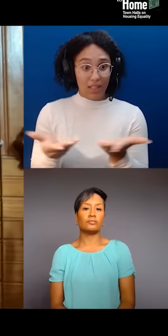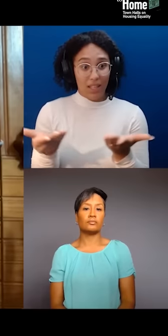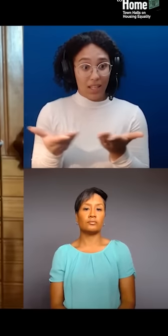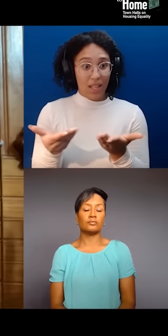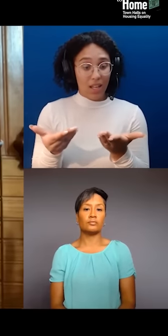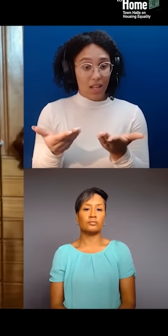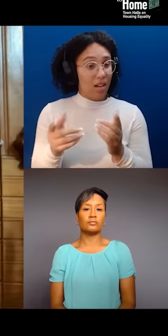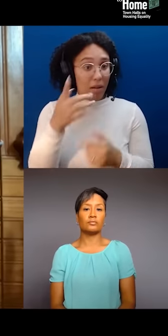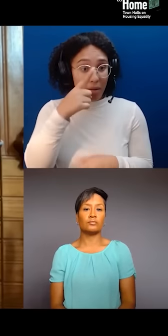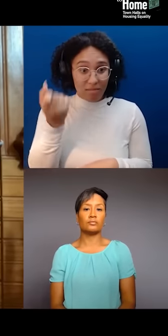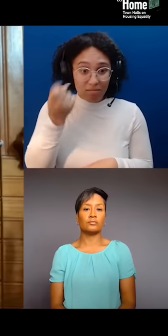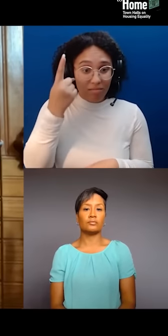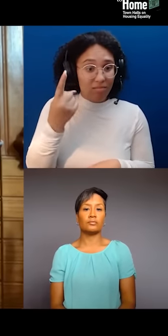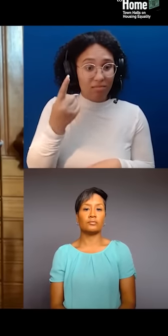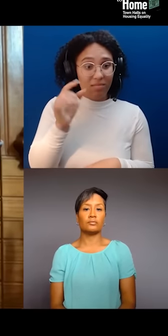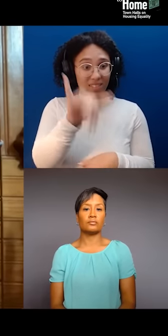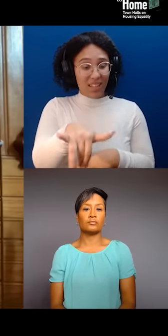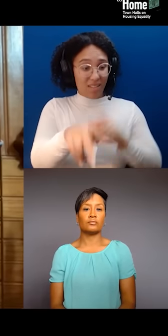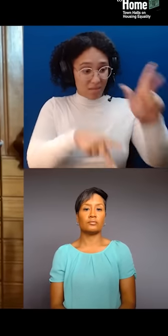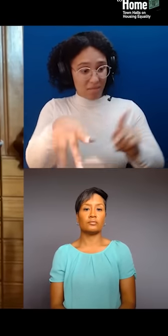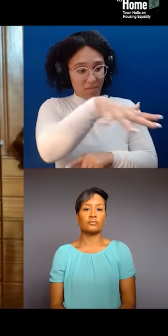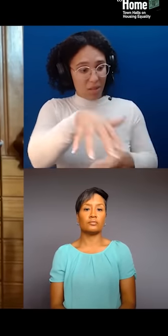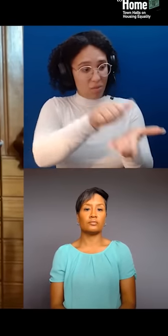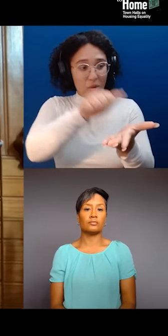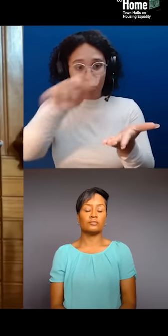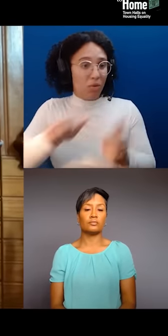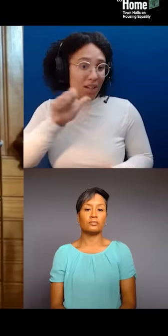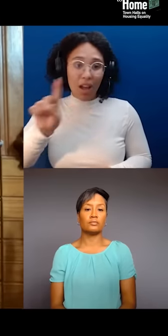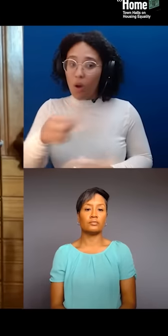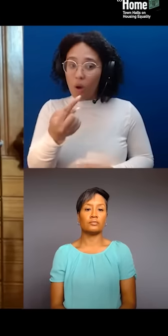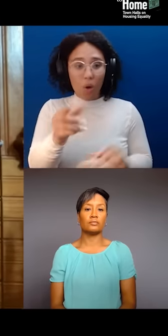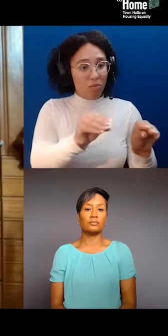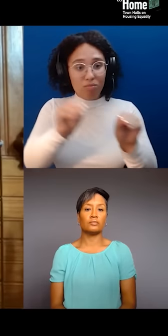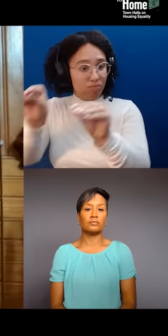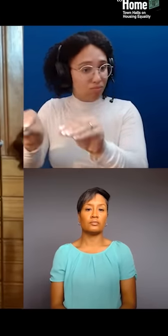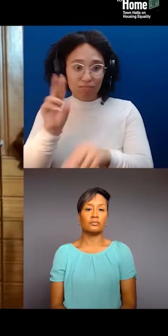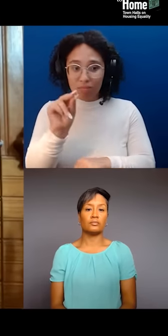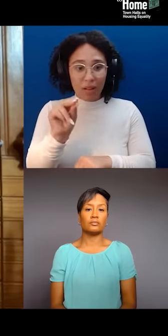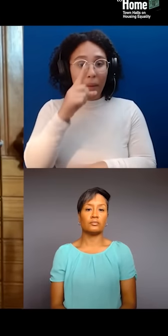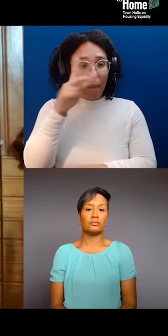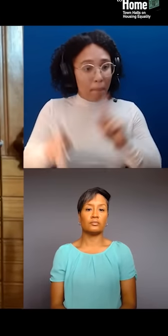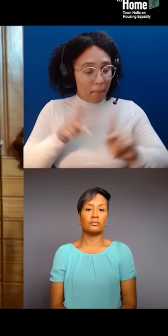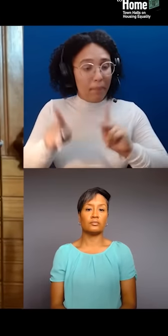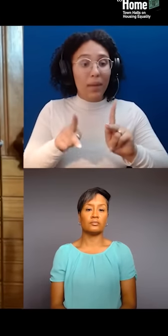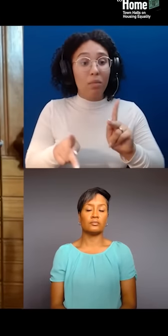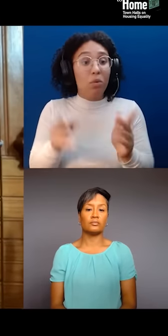It was violent. You know, people died. There were genocides. I think it's really important to understand it